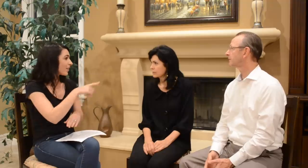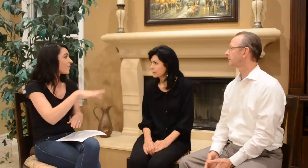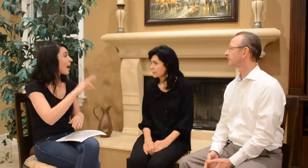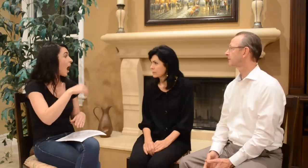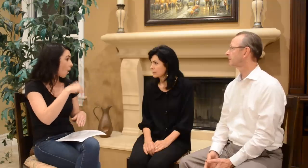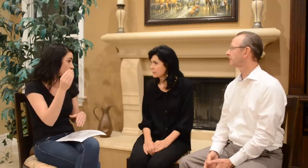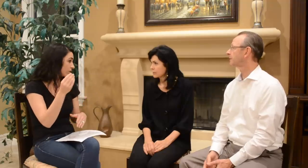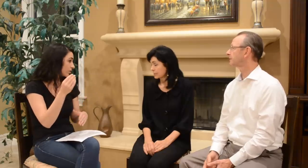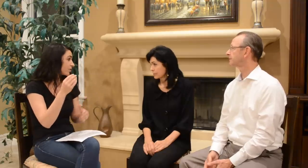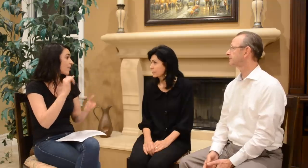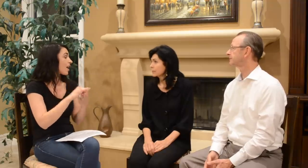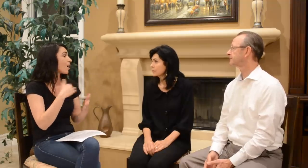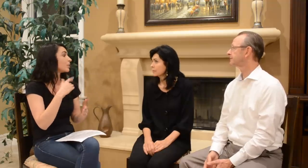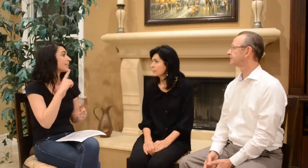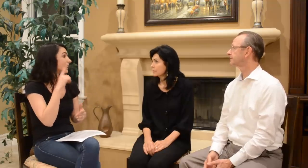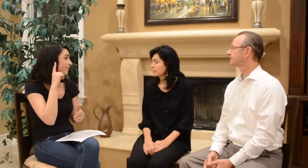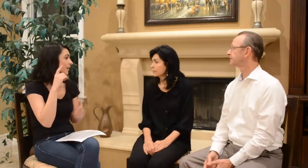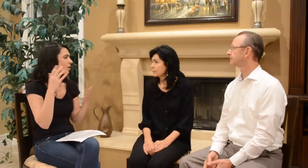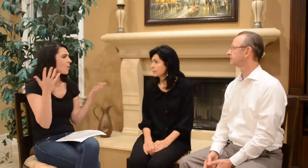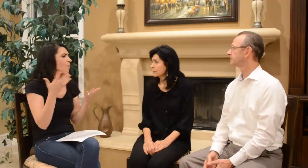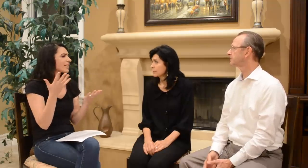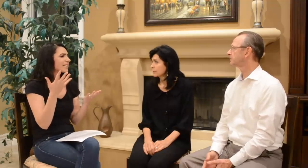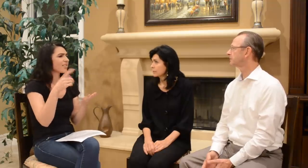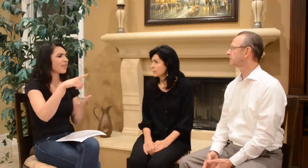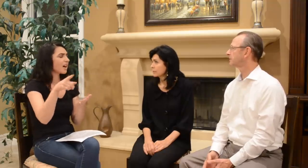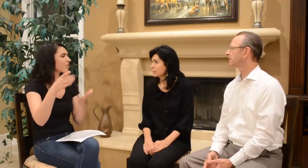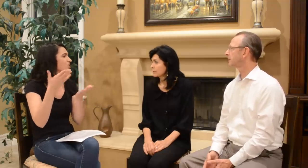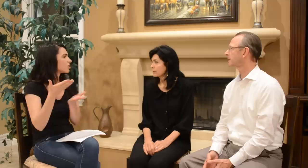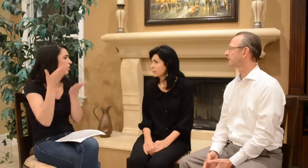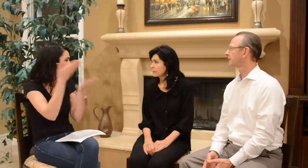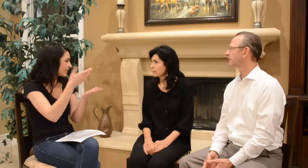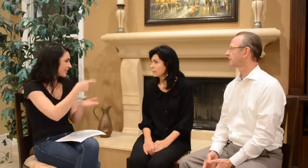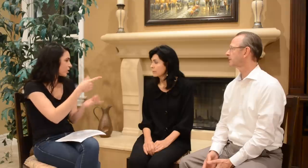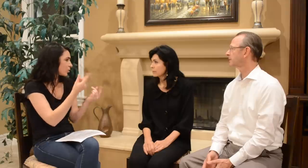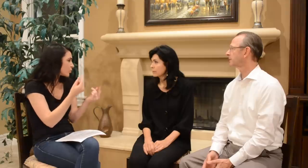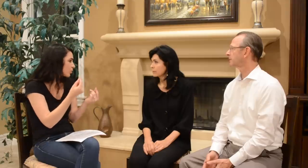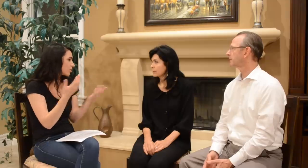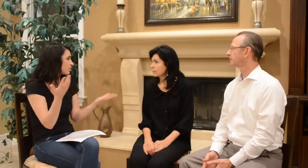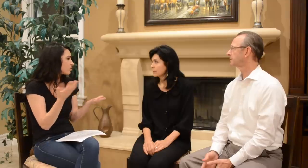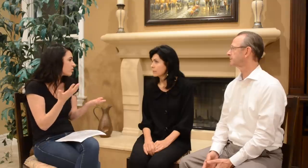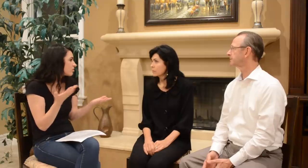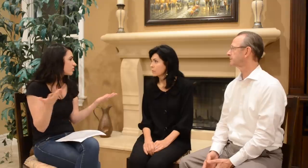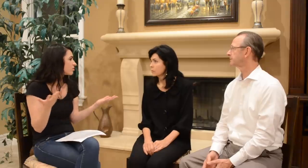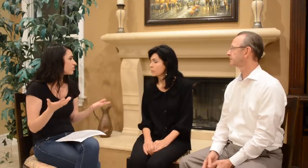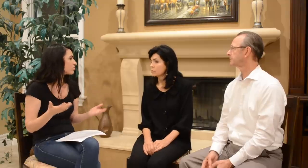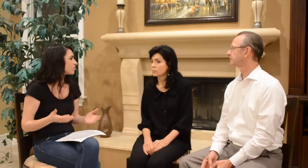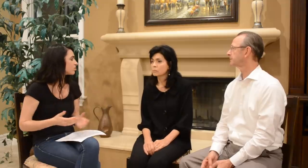after you found out that I was deaf… what did they suggest that you do?